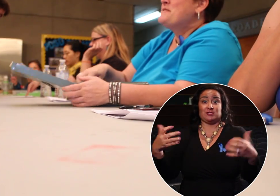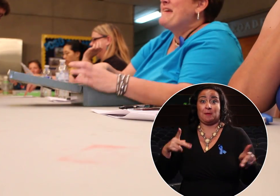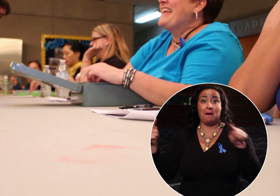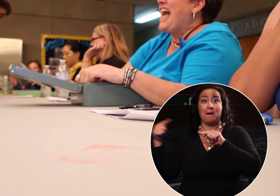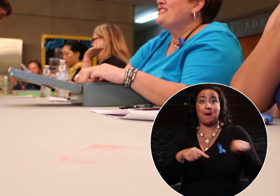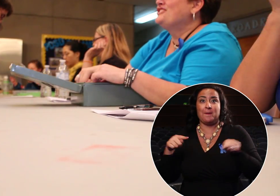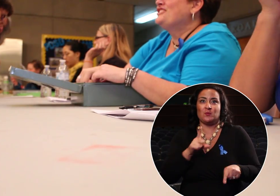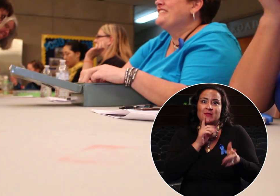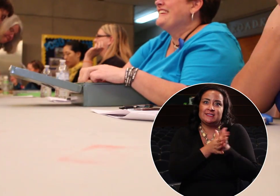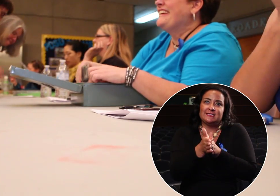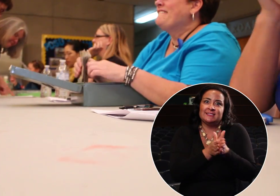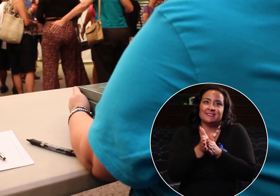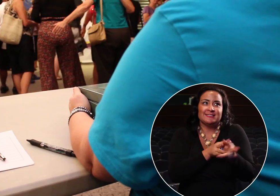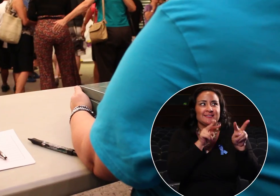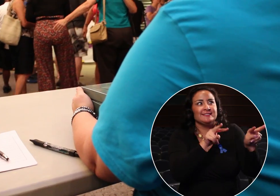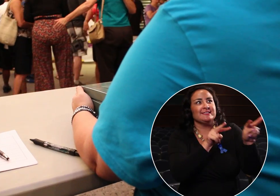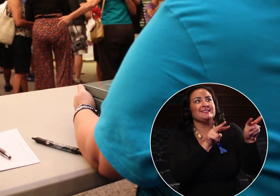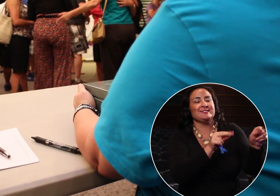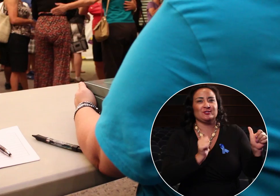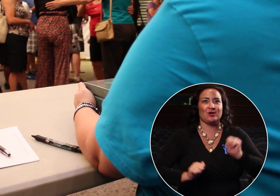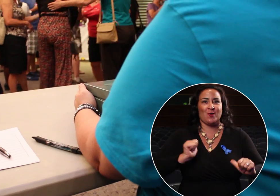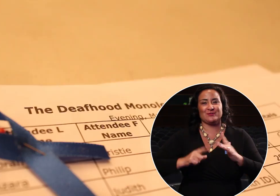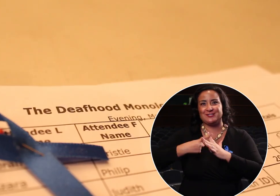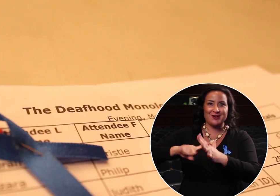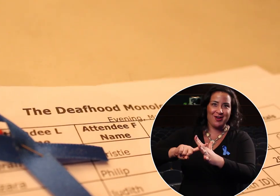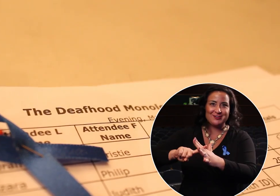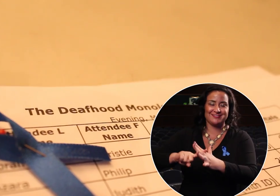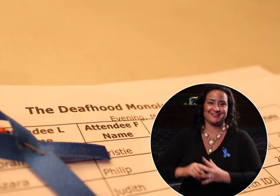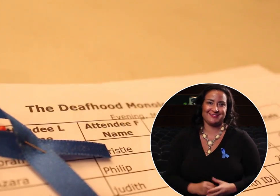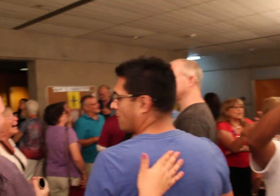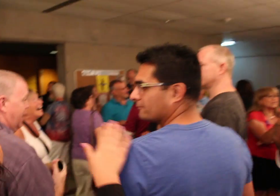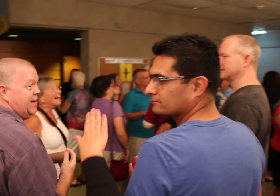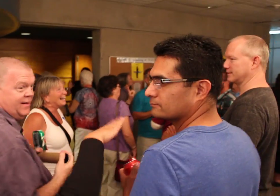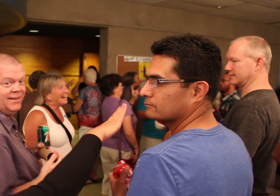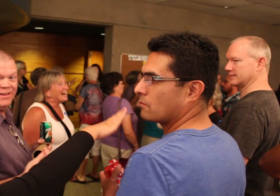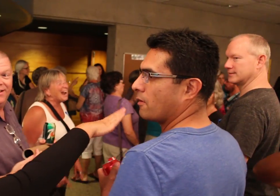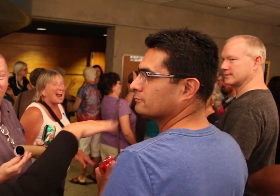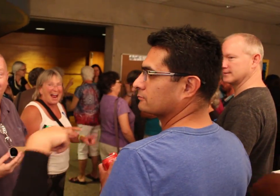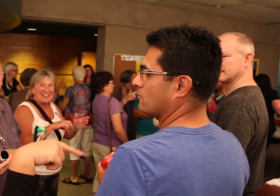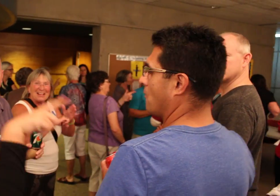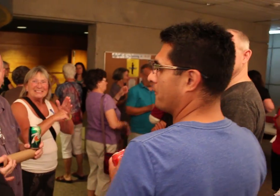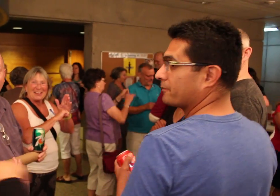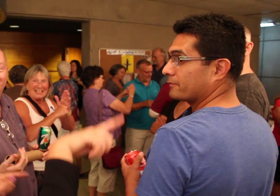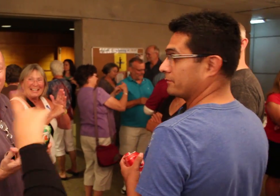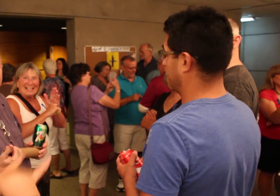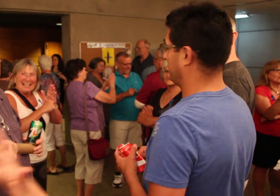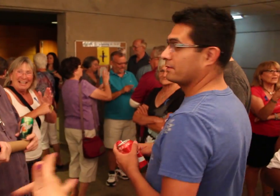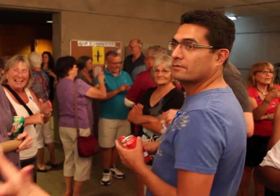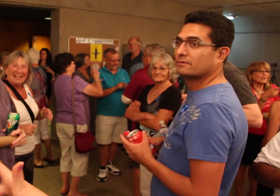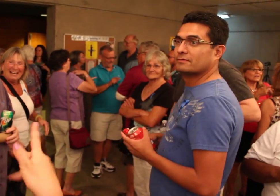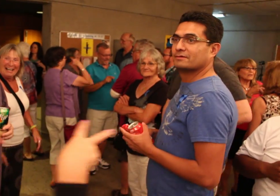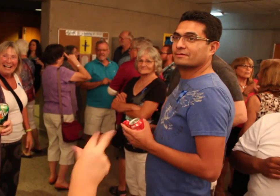audience waited in anticipation for the show to start… Melissa: Are you guys excited for the show??